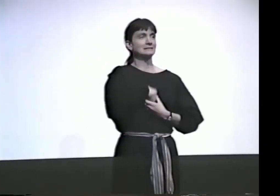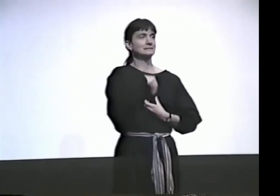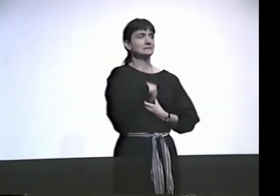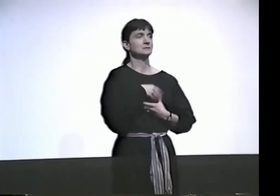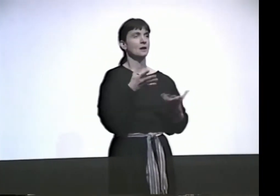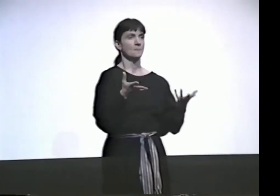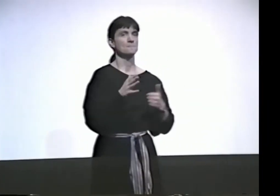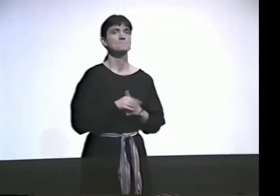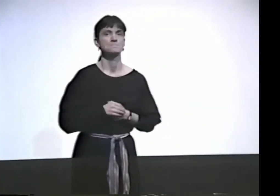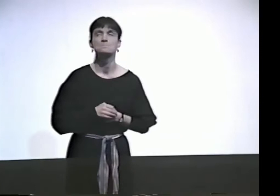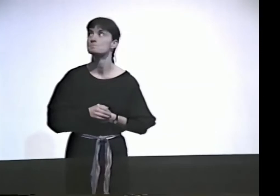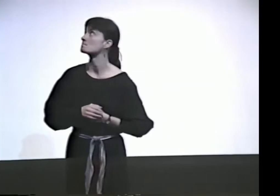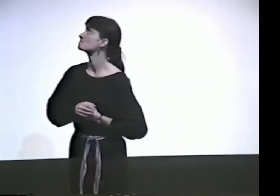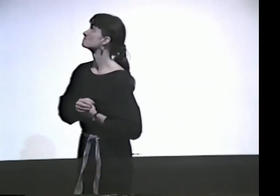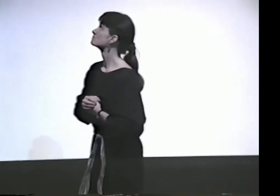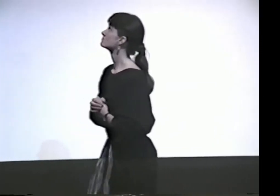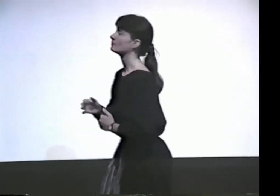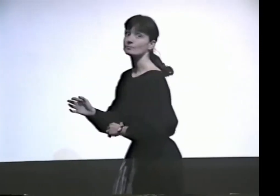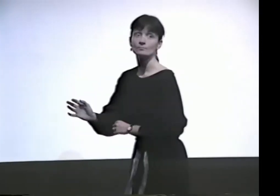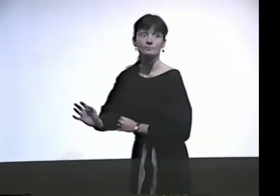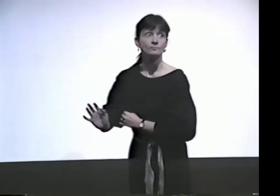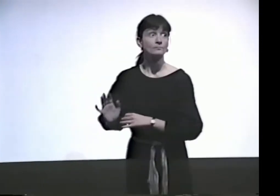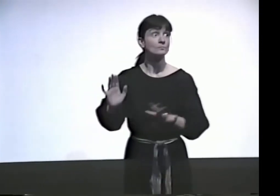THE ENERGY AND THE EMOTION OF THE POEM.